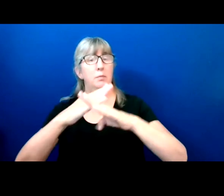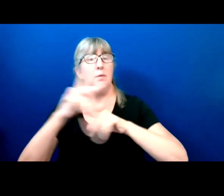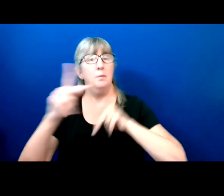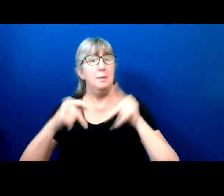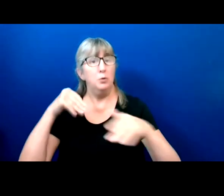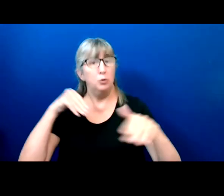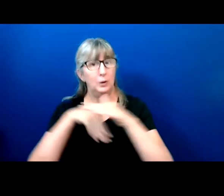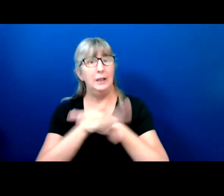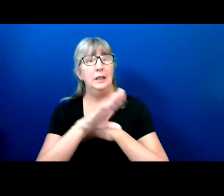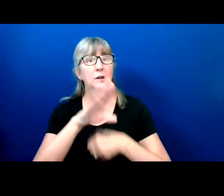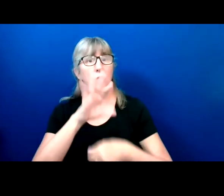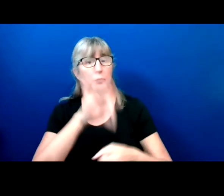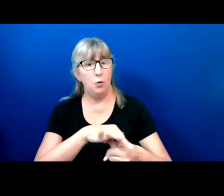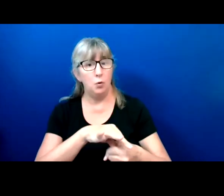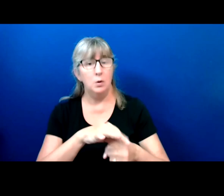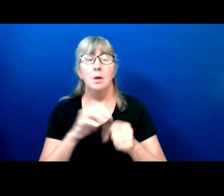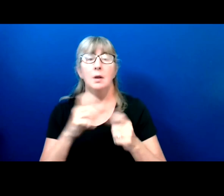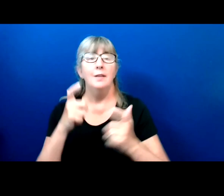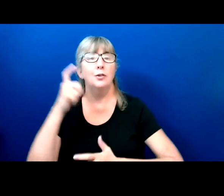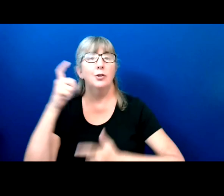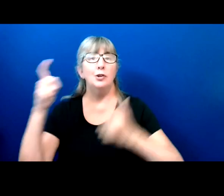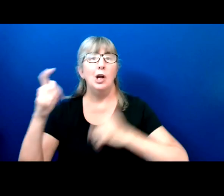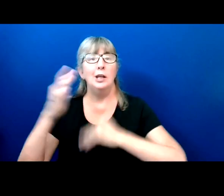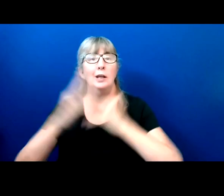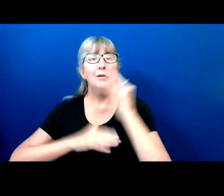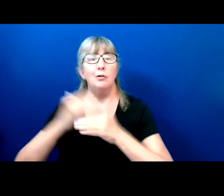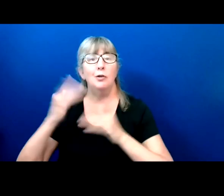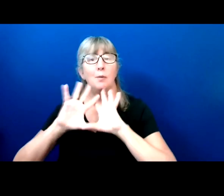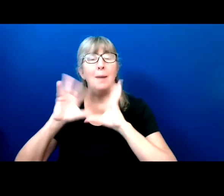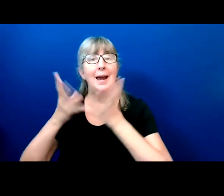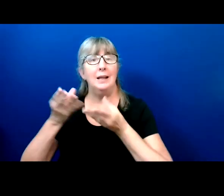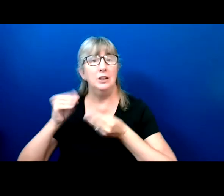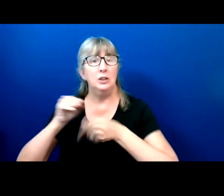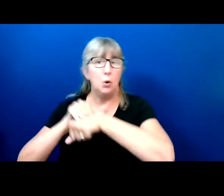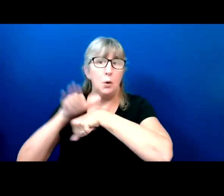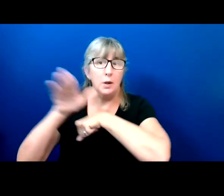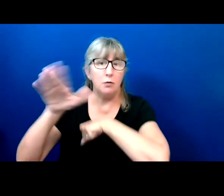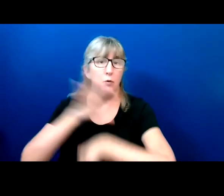But there's a giant infrastructure package going through Congress right now and that